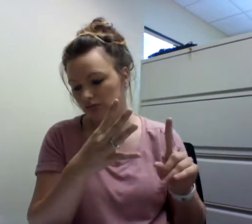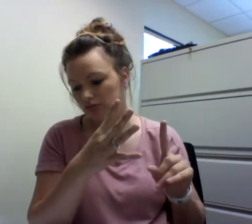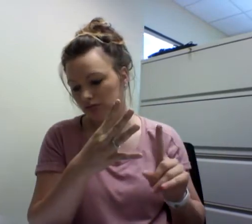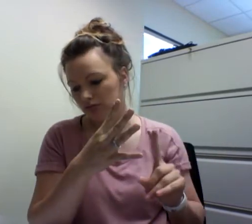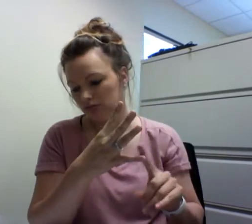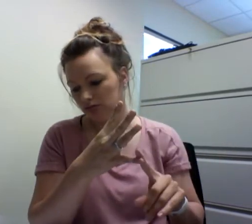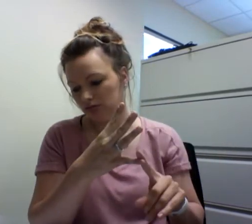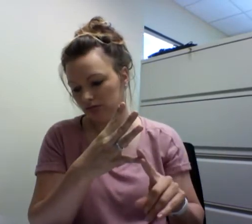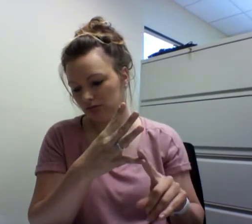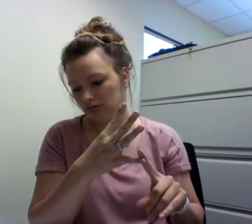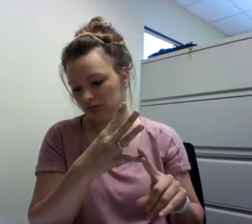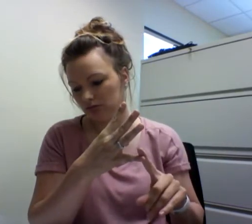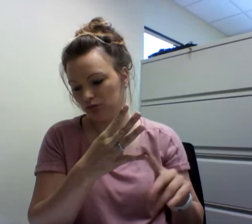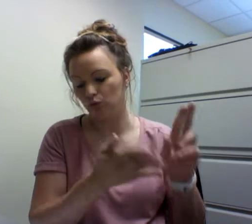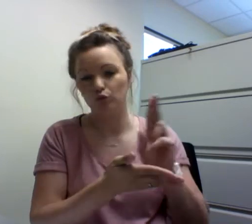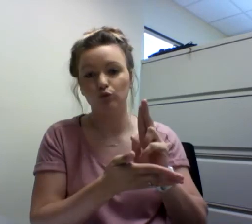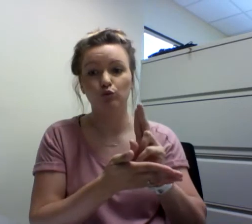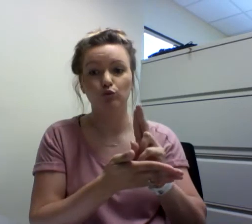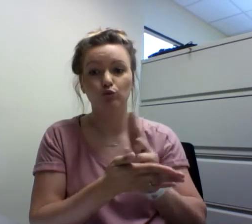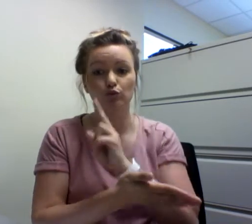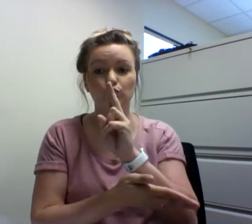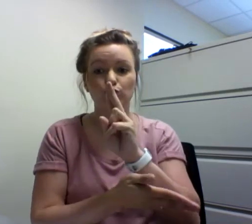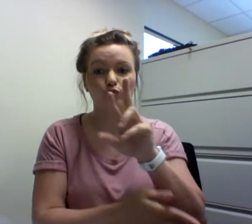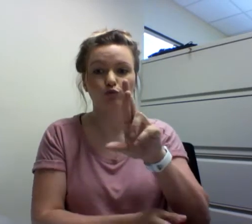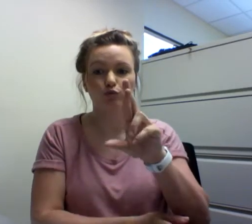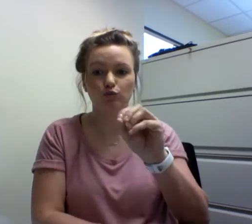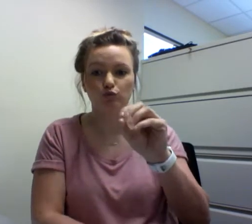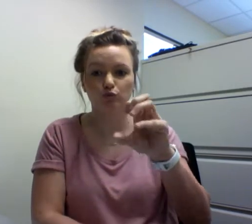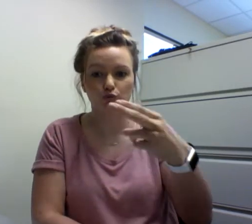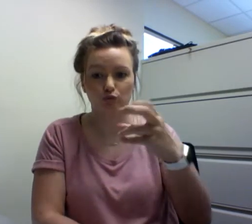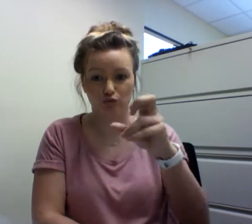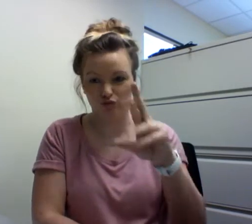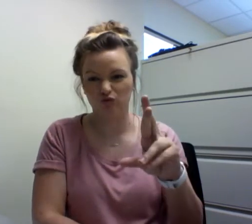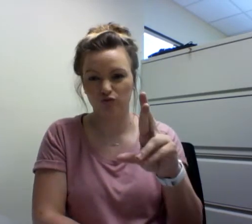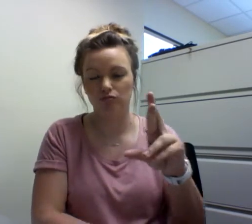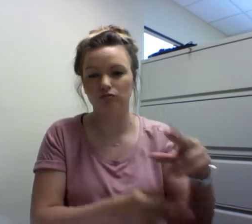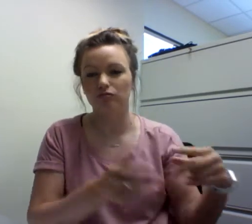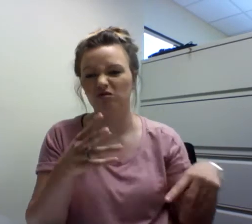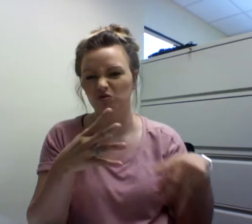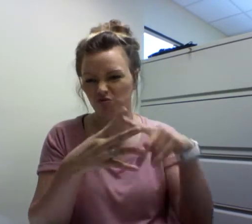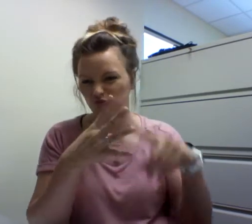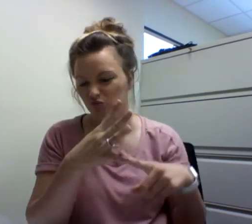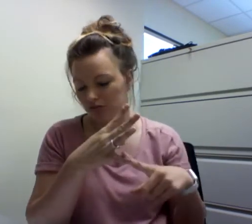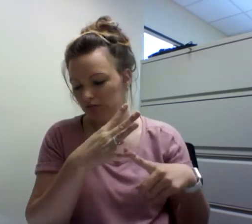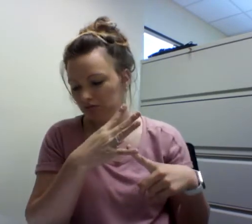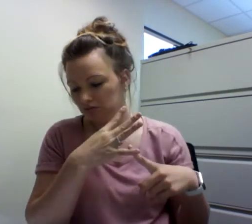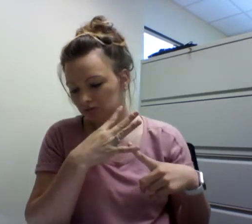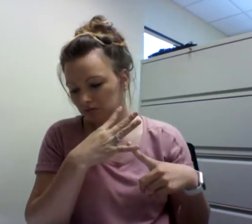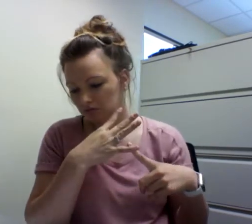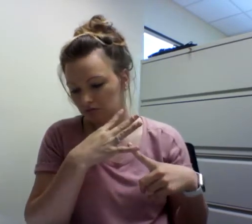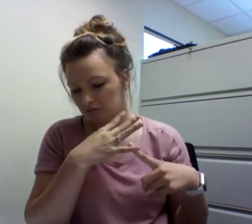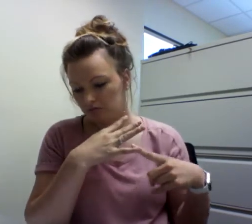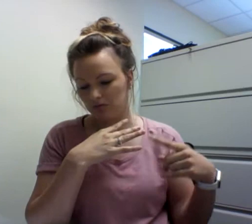Holcomb has taught Deaf culture classes at four major universities/colleges: Ohlone College, San Jose University, National Technical Institute for the Deaf, University of Rochester.